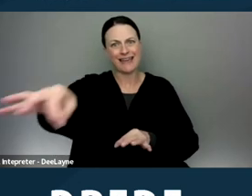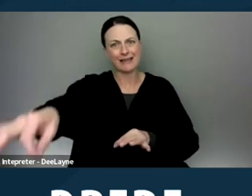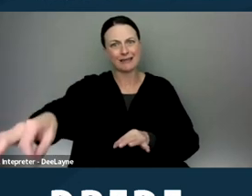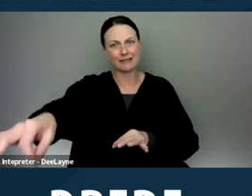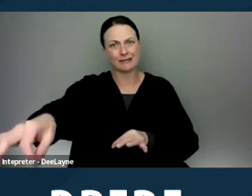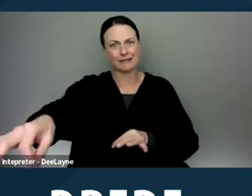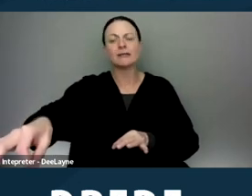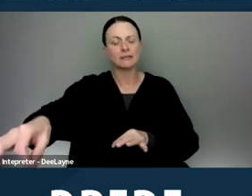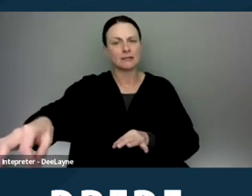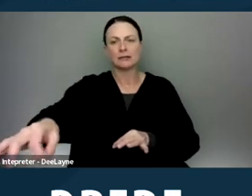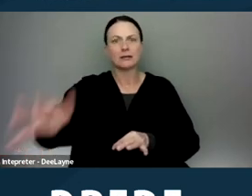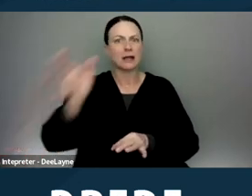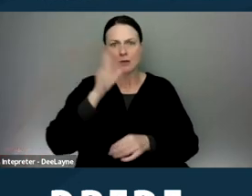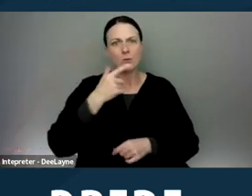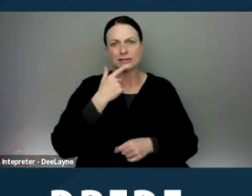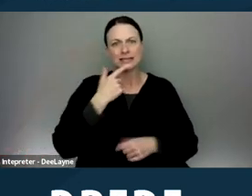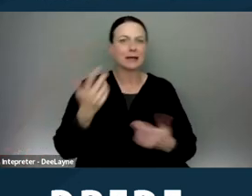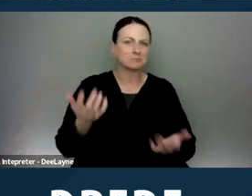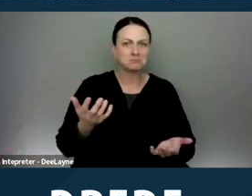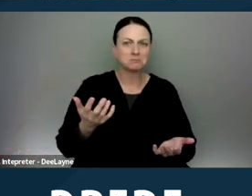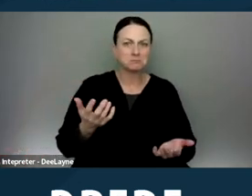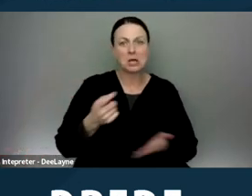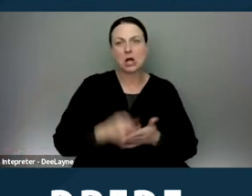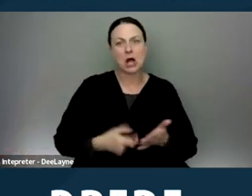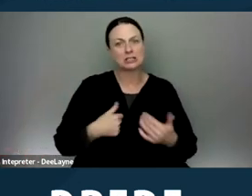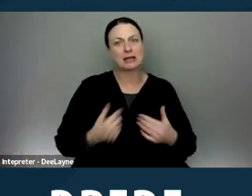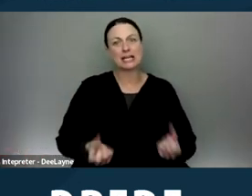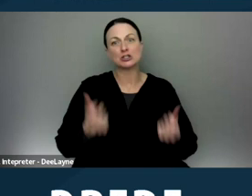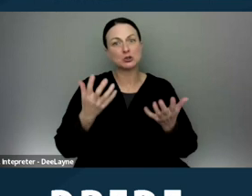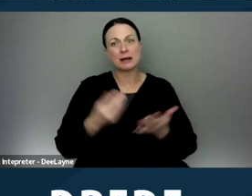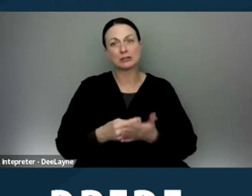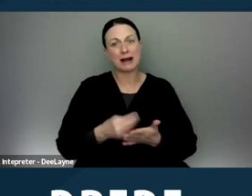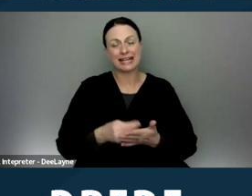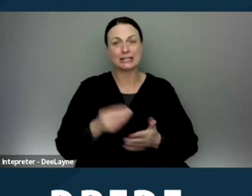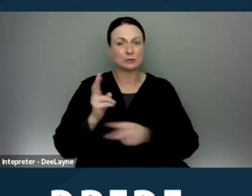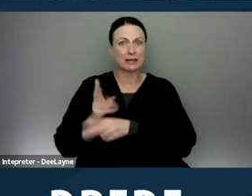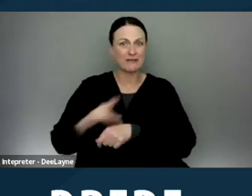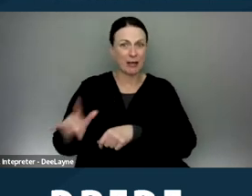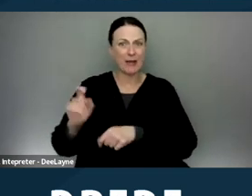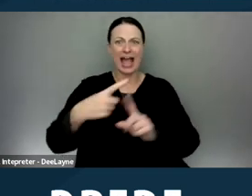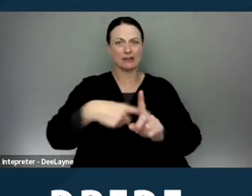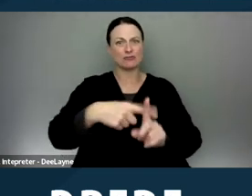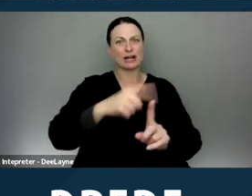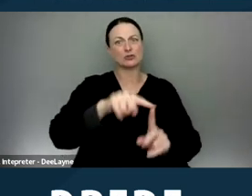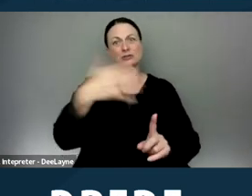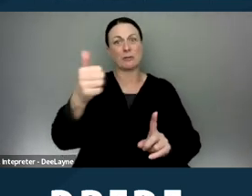and then they will say, well, it was costing me too much to keep the unit available so I had to rent it to somebody else.